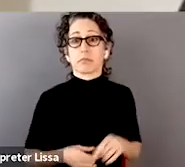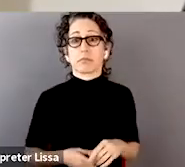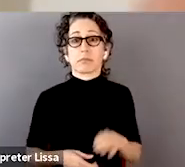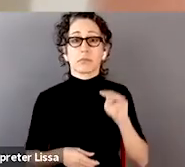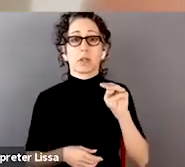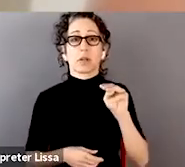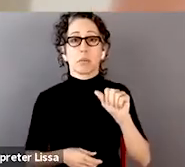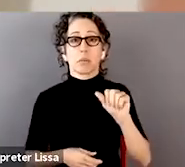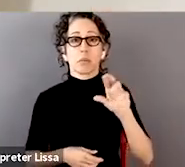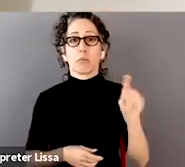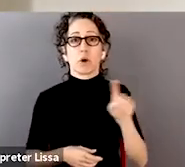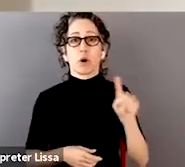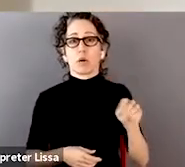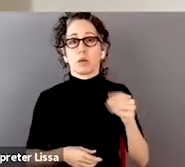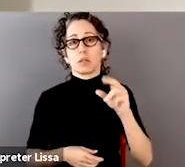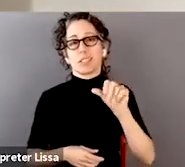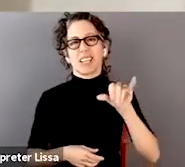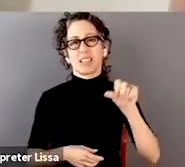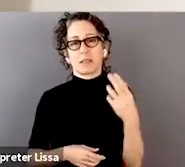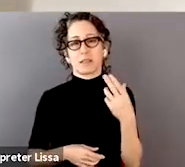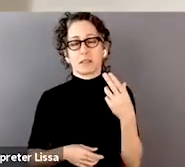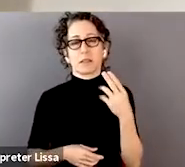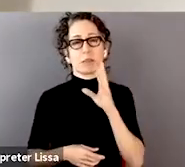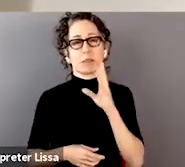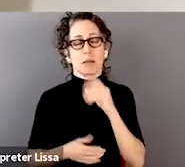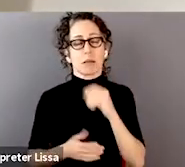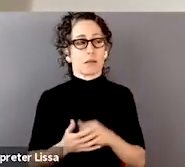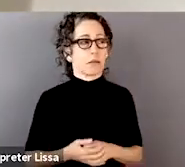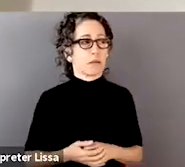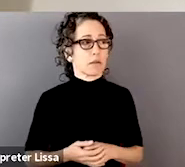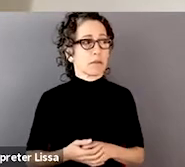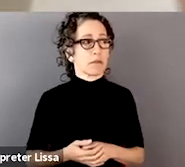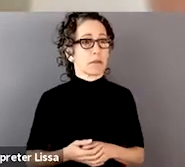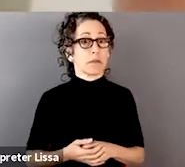I think that if you want to engage other stakeholders,